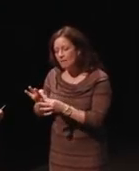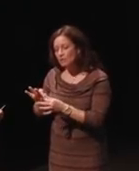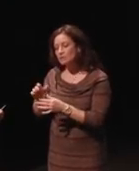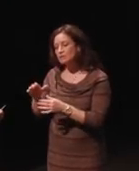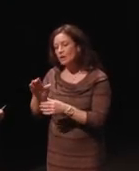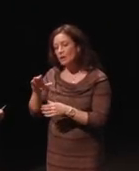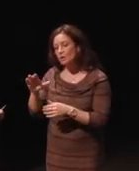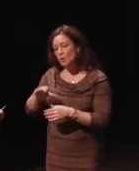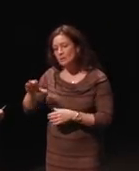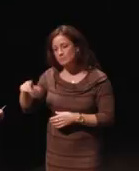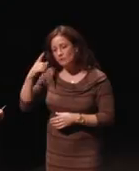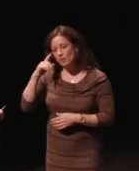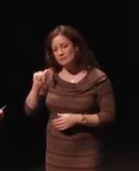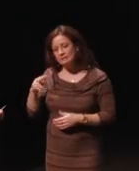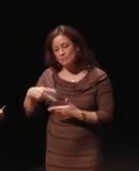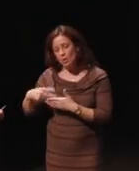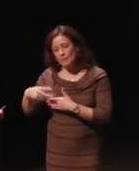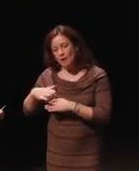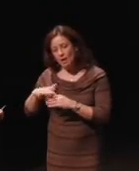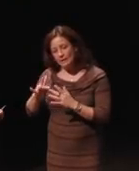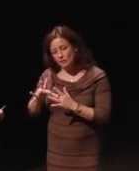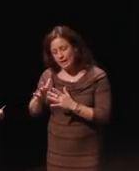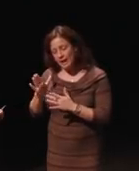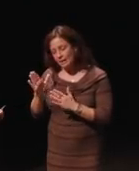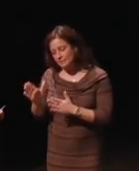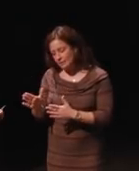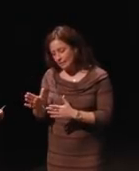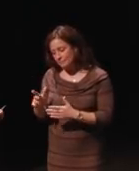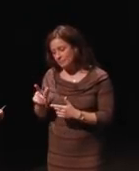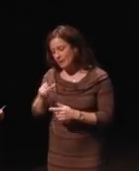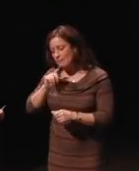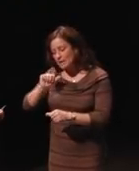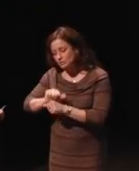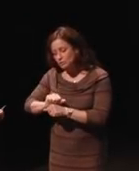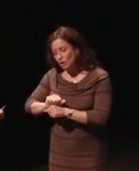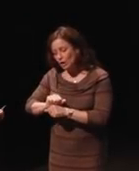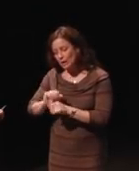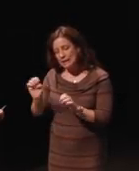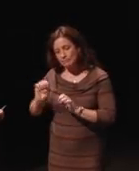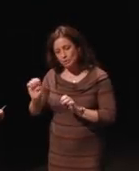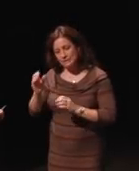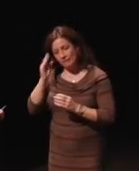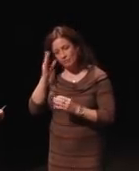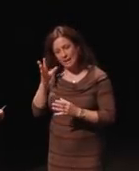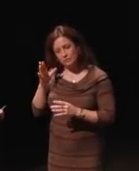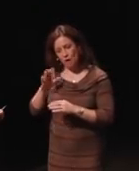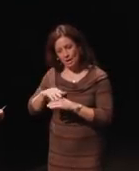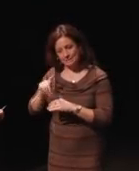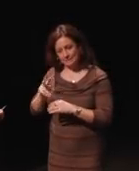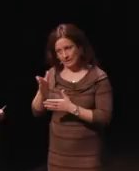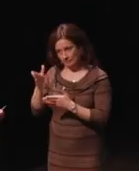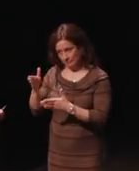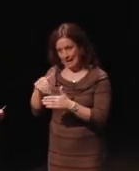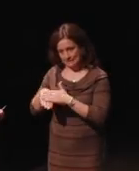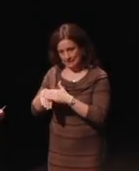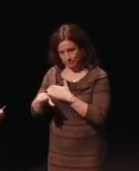of television programming on the internet, making sure that emergency information on TV is accessible.